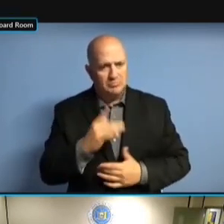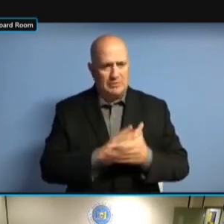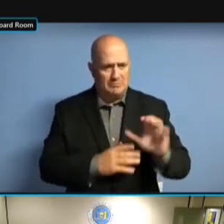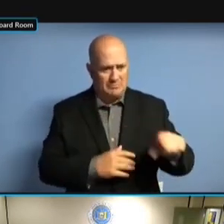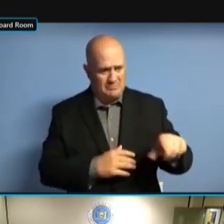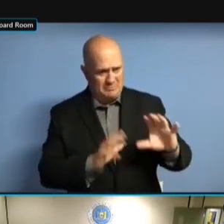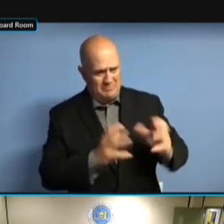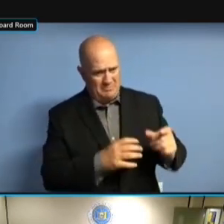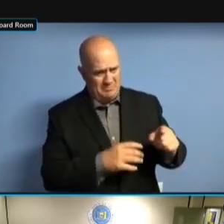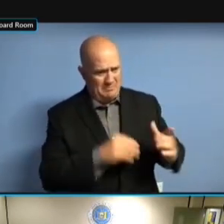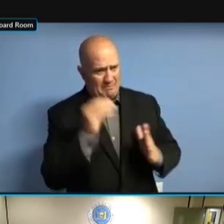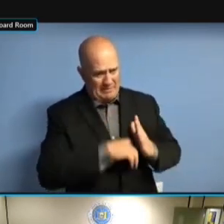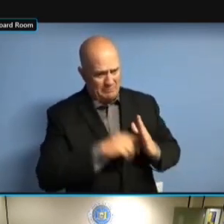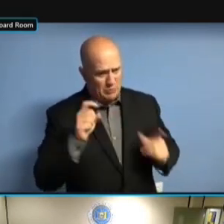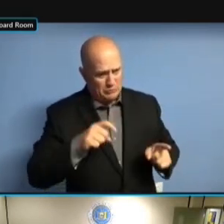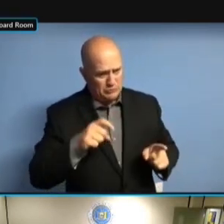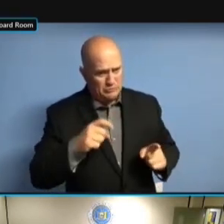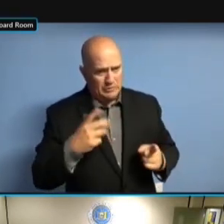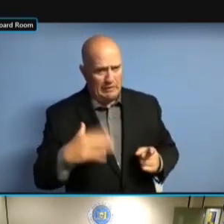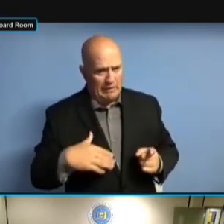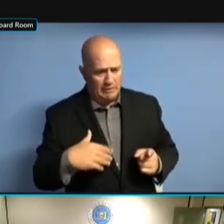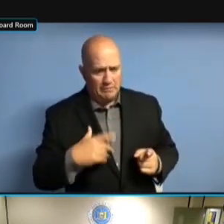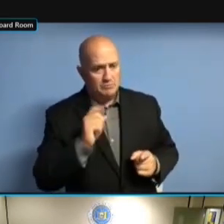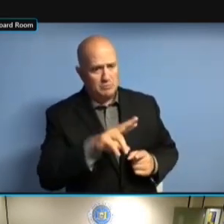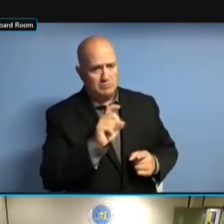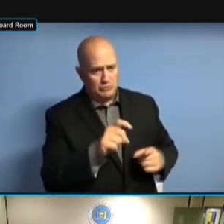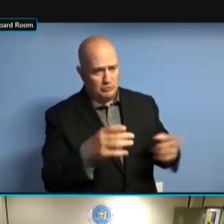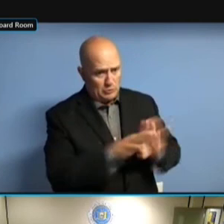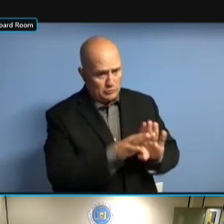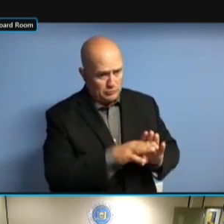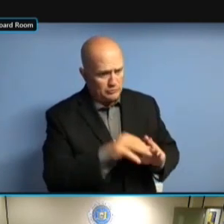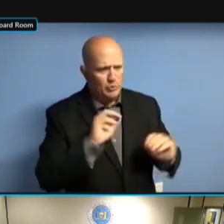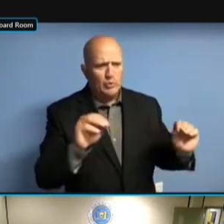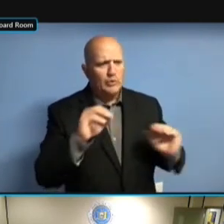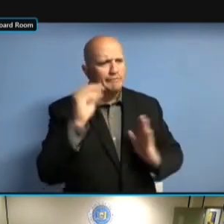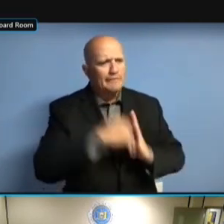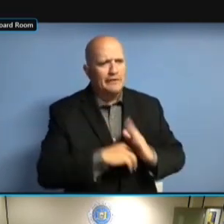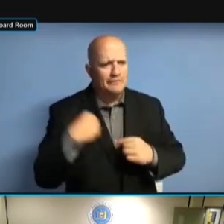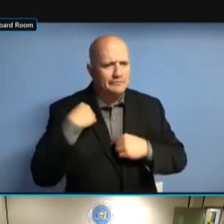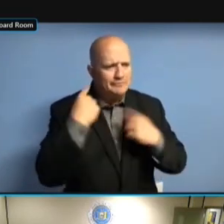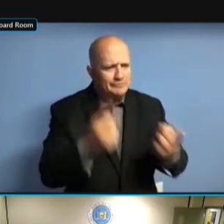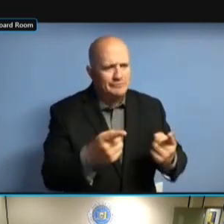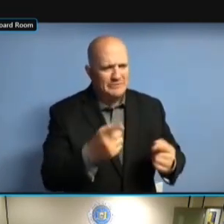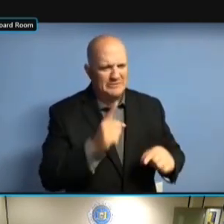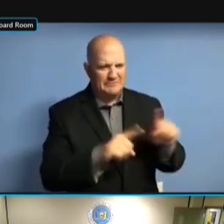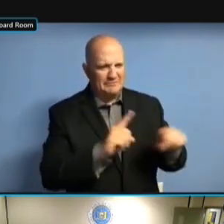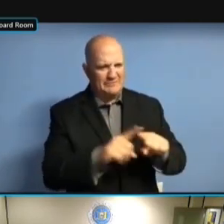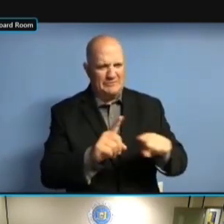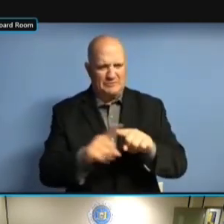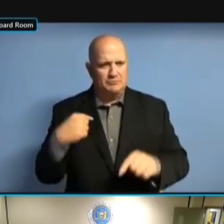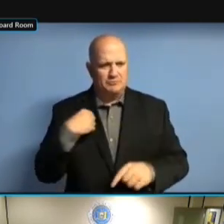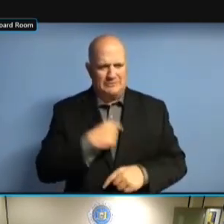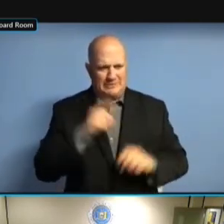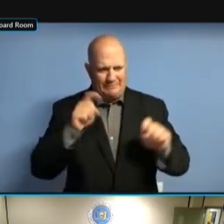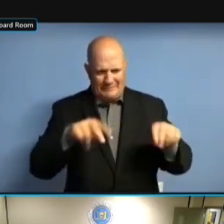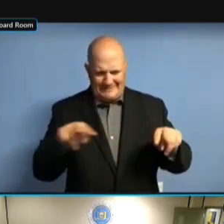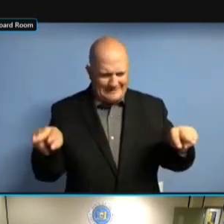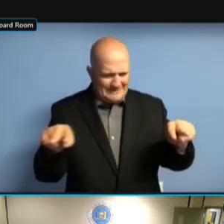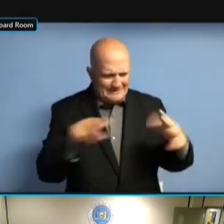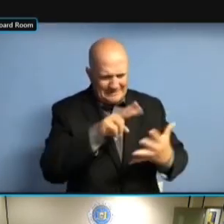WHAT I DO RIGHT NOW, IF PEOPLE ARE THERE, I WILL SORT OF PEOPLE ARE THERE, I WILL SORT OF PEOPLE ARE THERE, I WILL SORT OF IN PEOPLE ARE THERE, I WILL SORT OF IN TRANCHES PEOPLE ARE THERE, I WILL SORT OF IN TRANCHES SAY, PEOPLE ARE THERE, I WILL SORT OF IN TRANCHES SAY, OKAY, PEOPLE ARE THERE, I WILL SORT OF IN TRANCHES SAY, OKAY, I PEOPLE ARE THERE, I WILL SORT OF IN TRANCHES SAY, OKAY, I NEED IN TRANCHES SAY, OKAY, I NEED IN TRANCHES SAY, OKAY, I NEED YOU IN TRANCHES SAY, OKAY, I NEED YOU GUYS IN TRANCHES SAY, OKAY, I NEED YOU GUYS TO IN TRANCHES SAY, OKAY, I NEED YOU GUYS TO LOOK IN TRANCHES SAY, OKAY, I NEED YOU GUYS TO LOOK AT IN TRANCHES SAY, OKAY, I NEED YOU GUYS TO LOOK AT THESE, IN TRANCHES SAY, OKAY, I NEED YOU GUYS TO LOOK AT THESE, GIVE YOU GUYS TO LOOK AT THESE, GIVE YOU GUYS TO LOOK AT THESE, GIVE THEM YOU GUYS TO LOOK AT THESE, GIVE THEM SECTIONS YOU GUYS TO LOOK AT THESE, GIVE THEM SECTIONS OF YOU GUYS TO LOOK AT THESE, GIVE THEM SECTIONS OF COMMITTEES, THEM SECTIONS OF COMMITTEES, THEM SECTIONS OF COMMITTEES, JUST THEM SECTIONS OF COMMITTEES, JUST TO THEM SECTIONS OF COMMITTEES, JUST TO QUICKLY THEM SECTIONS OF COMMITTEES, JUST TO QUICKLY LOOK. JUST TO QUICKLY LOOK. JUST TO QUICKLY LOOK. AFTER JUST TO QUICKLY LOOK. AFTER A JUST TO QUICKLY LOOK. AFTER A WHILE JUST TO QUICKLY LOOK. AFTER A WHILE YOU JUST TO QUICKLY LOOK. AFTER A WHILE YOU CAN JUST TO QUICKLY LOOK. AFTER A WHILE YOU CAN SEE,